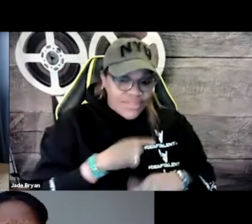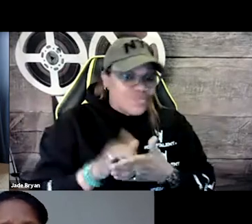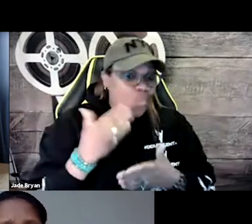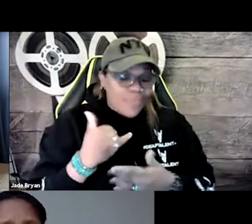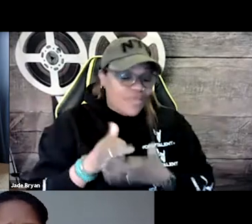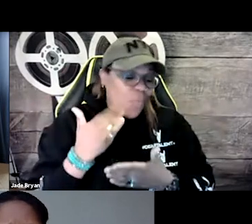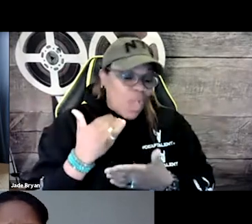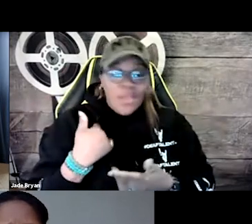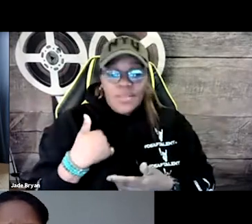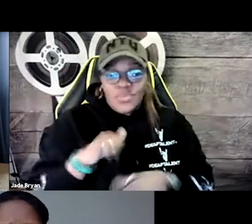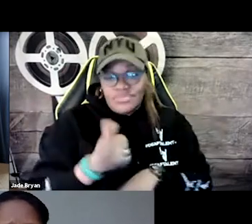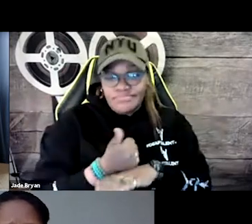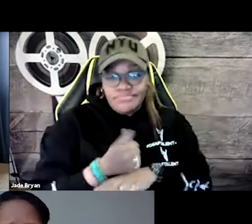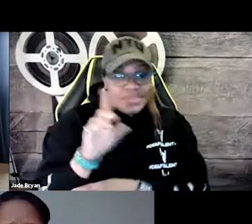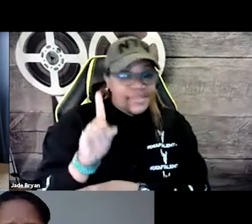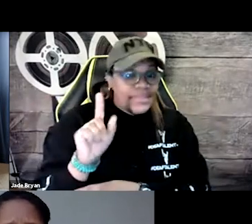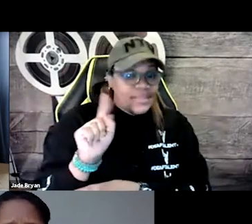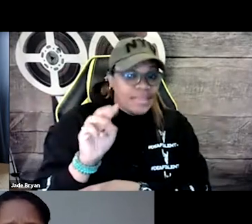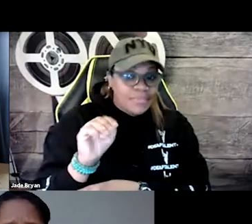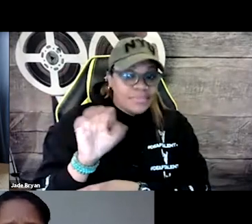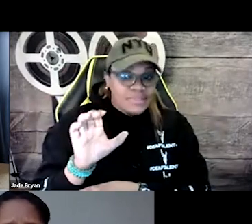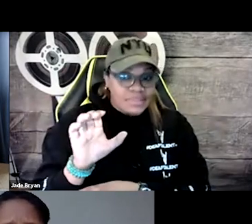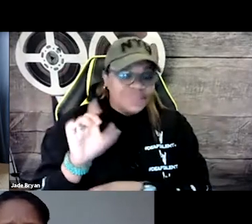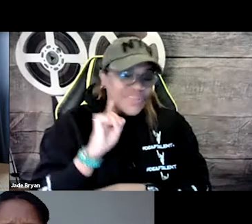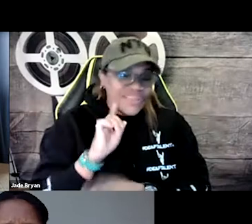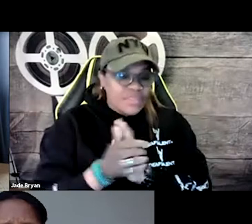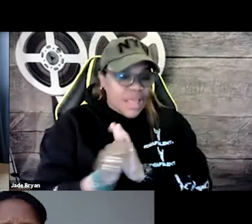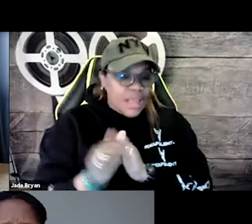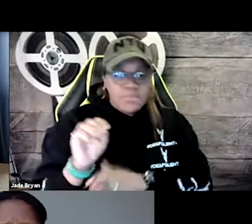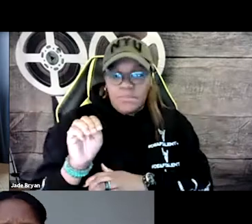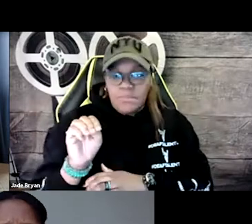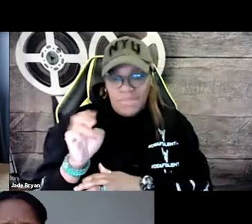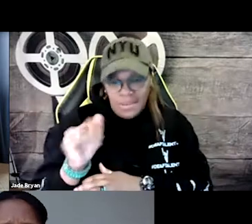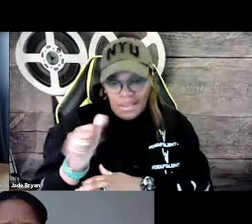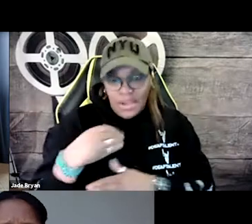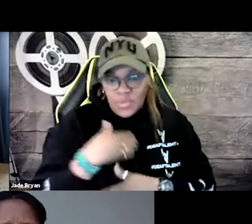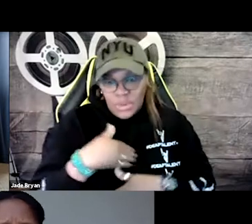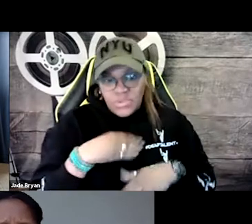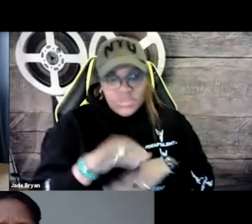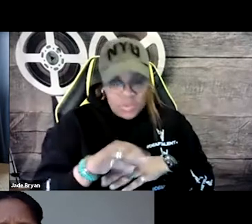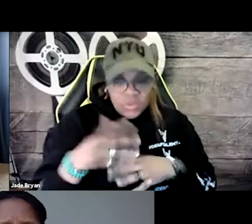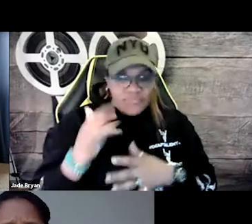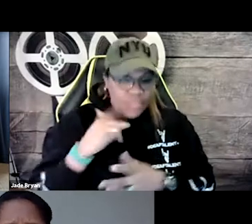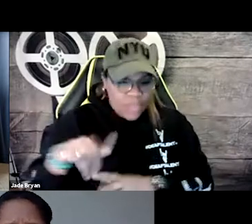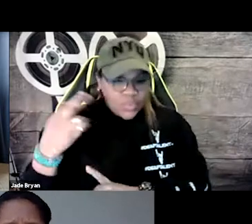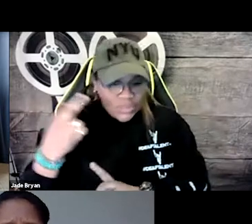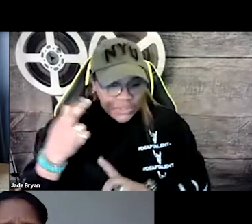I had to fight. And that's why I set up Deaf Talent Media Corporation